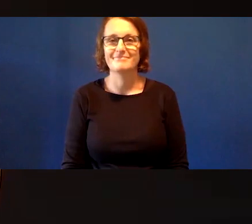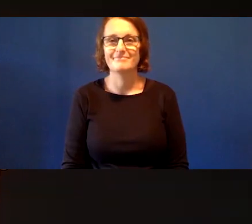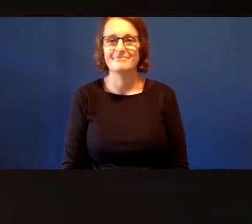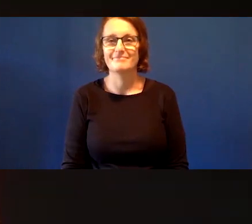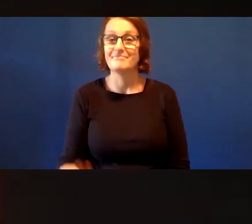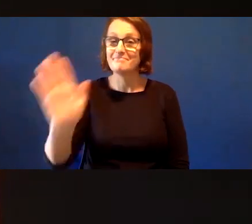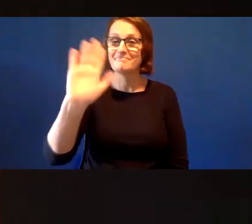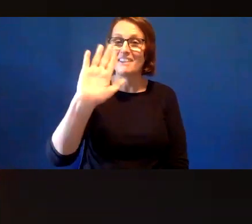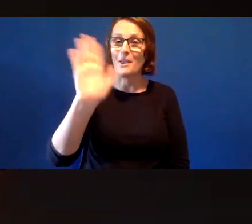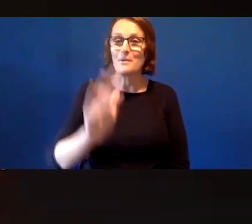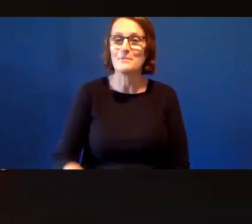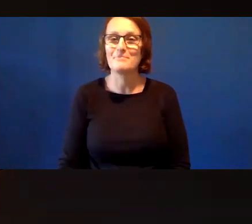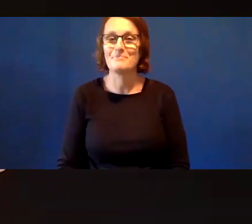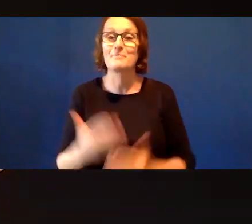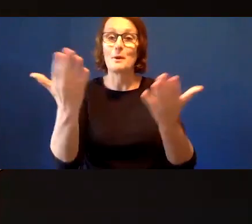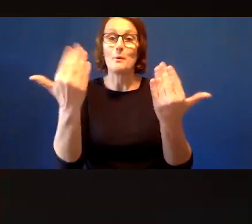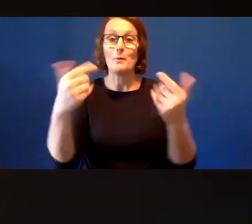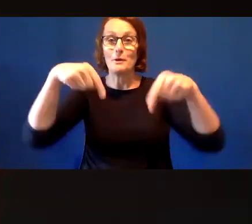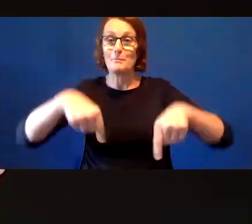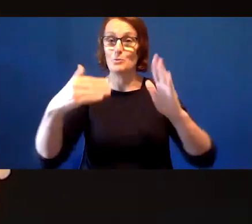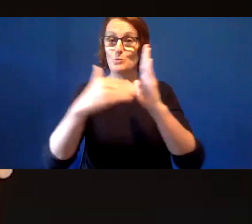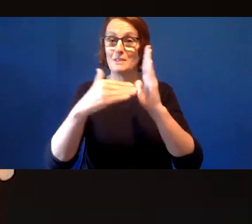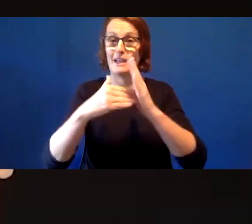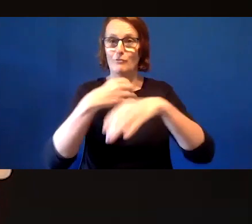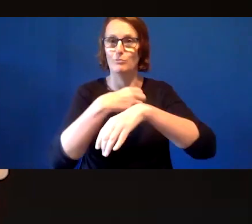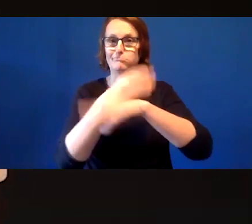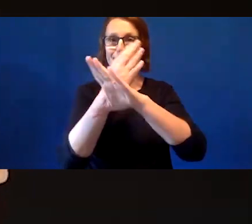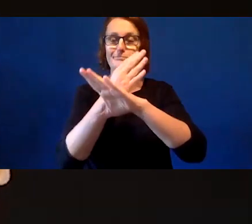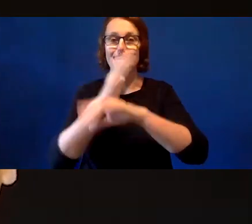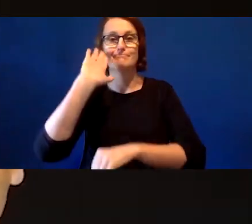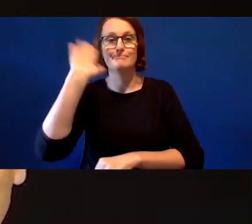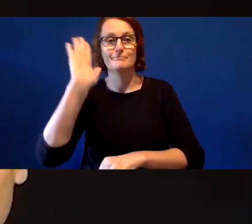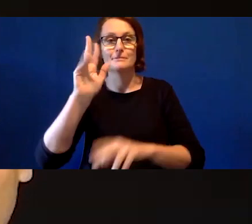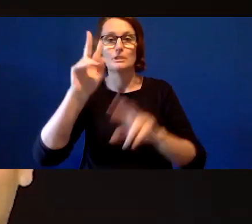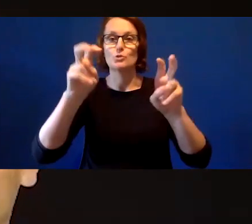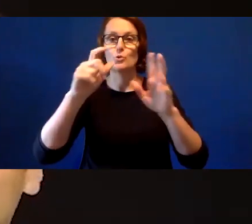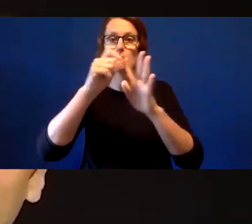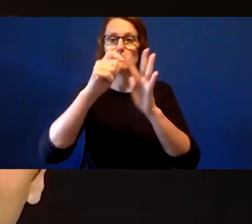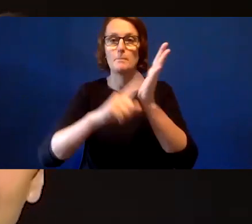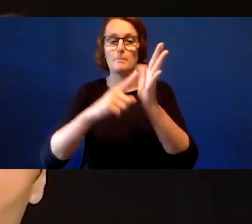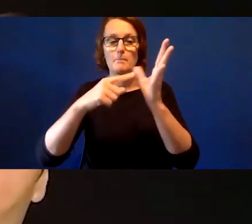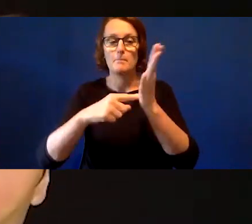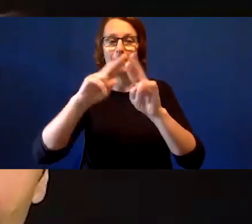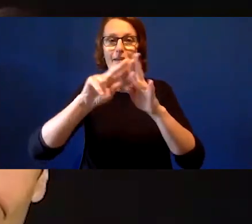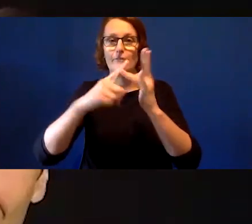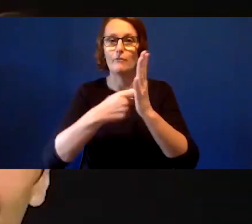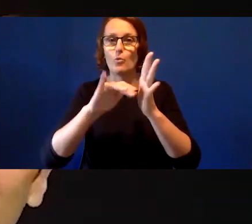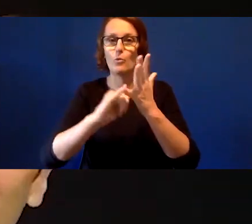Hello, everyone. Welcome to today's webinar - platforms for distributing and experiencing digital work.